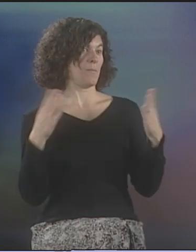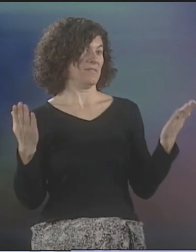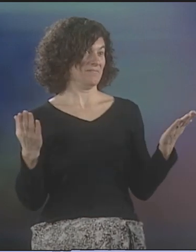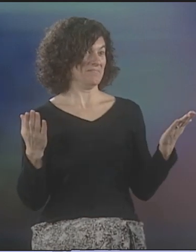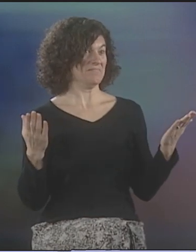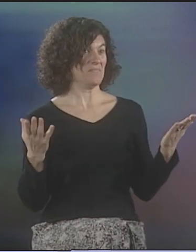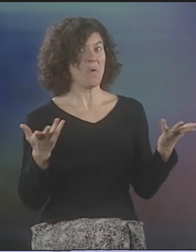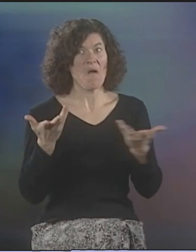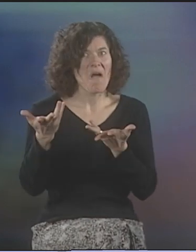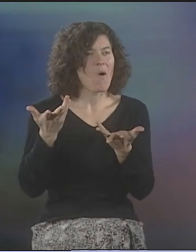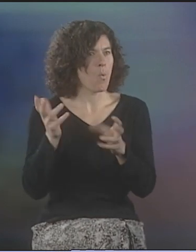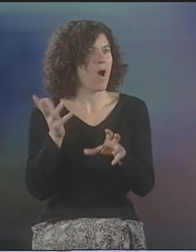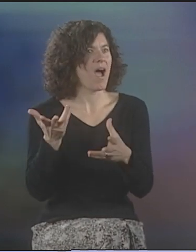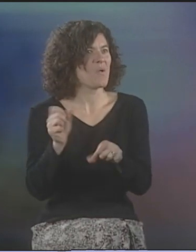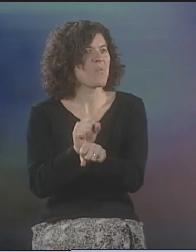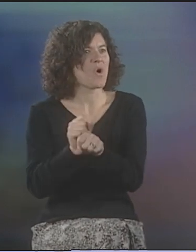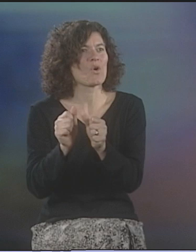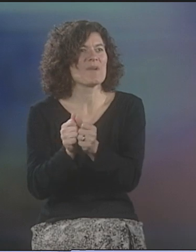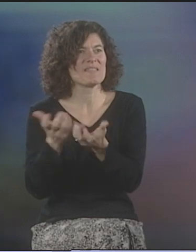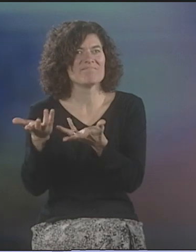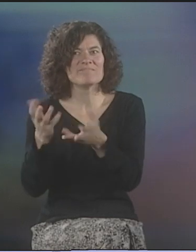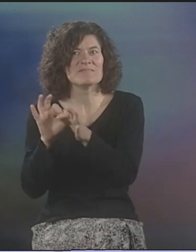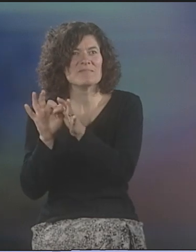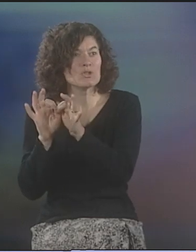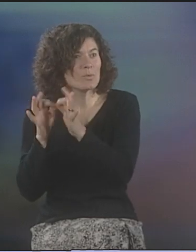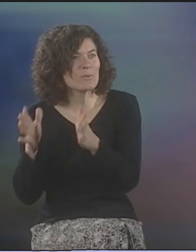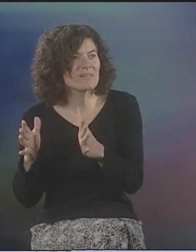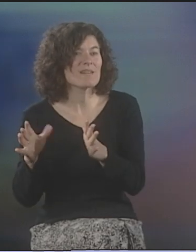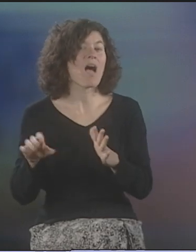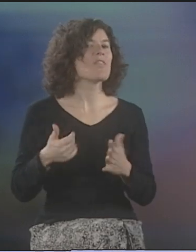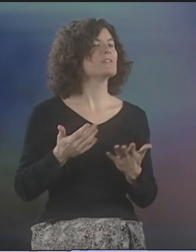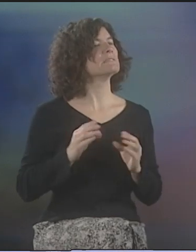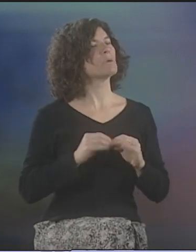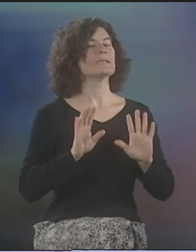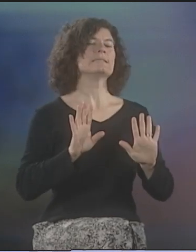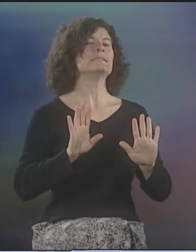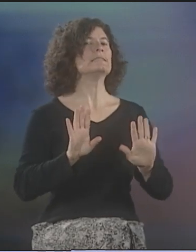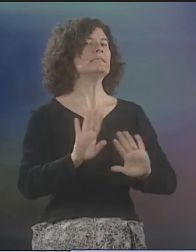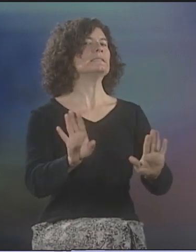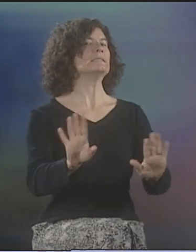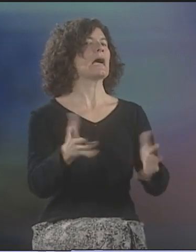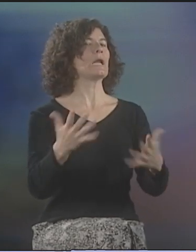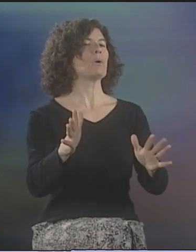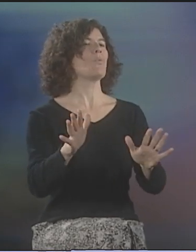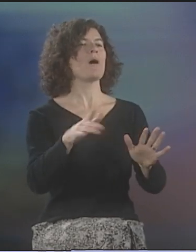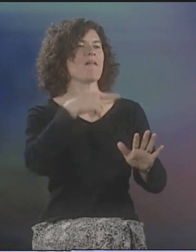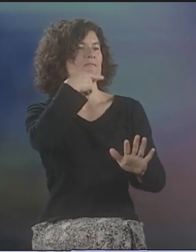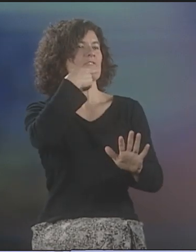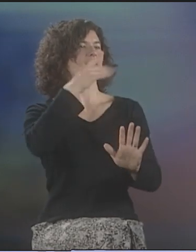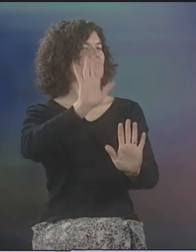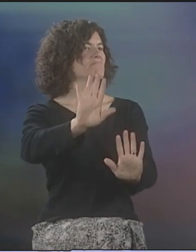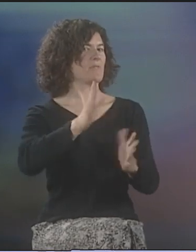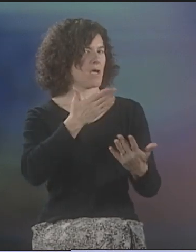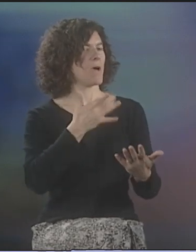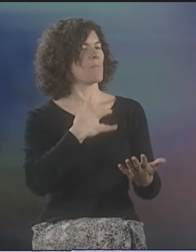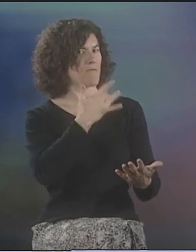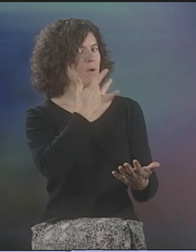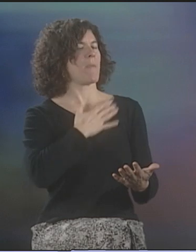SOME OF THE DEAF POETS WERE OPEN TO WORKING WITH INTERPRETERS AND OTHERS FELT THAT THEY DIDN'T